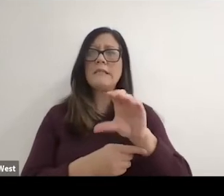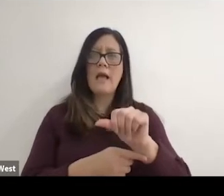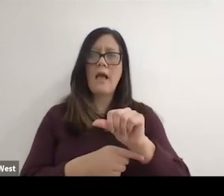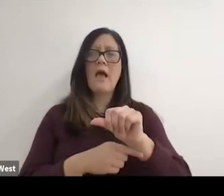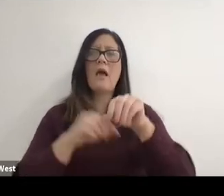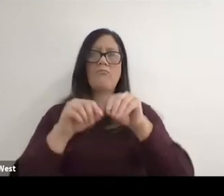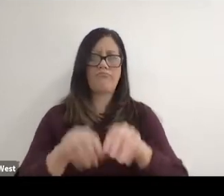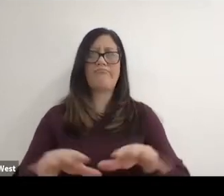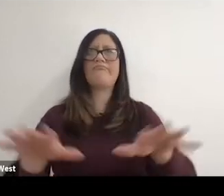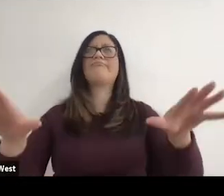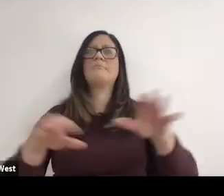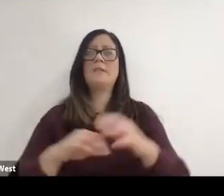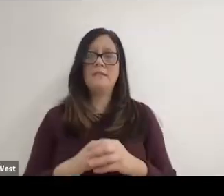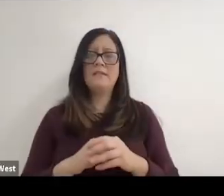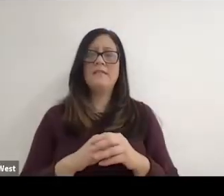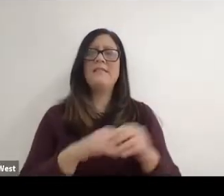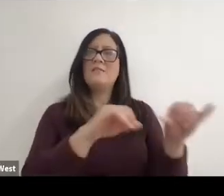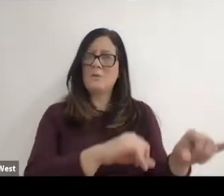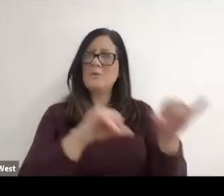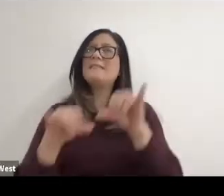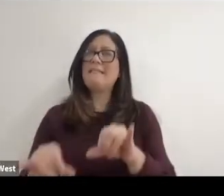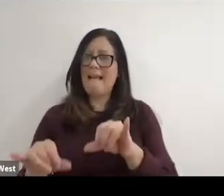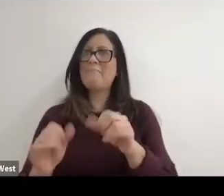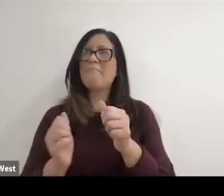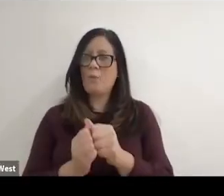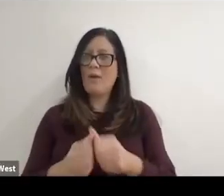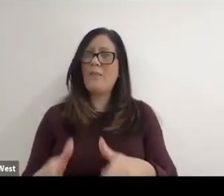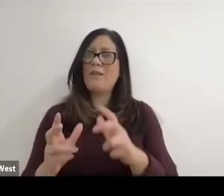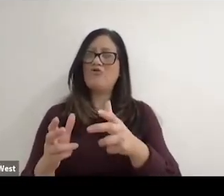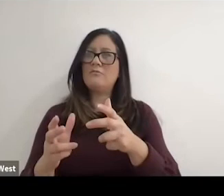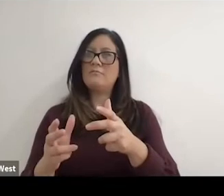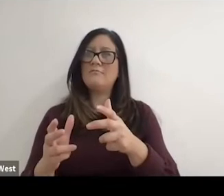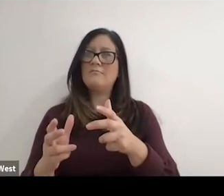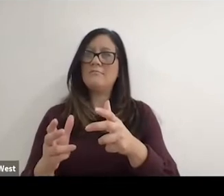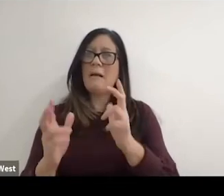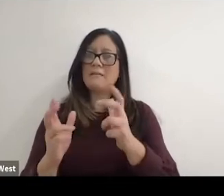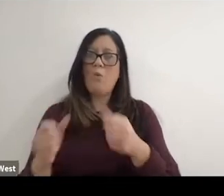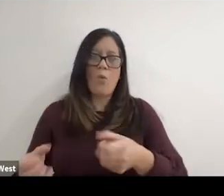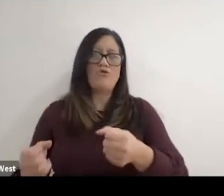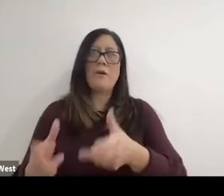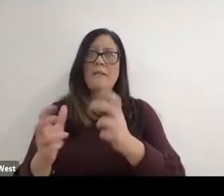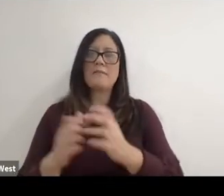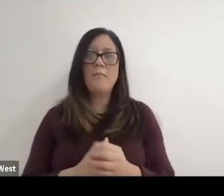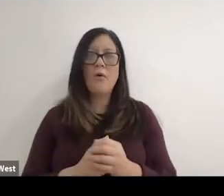and I think that's what to Stoke Mandeville did it? So many people from all over the